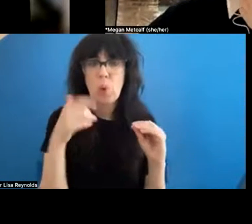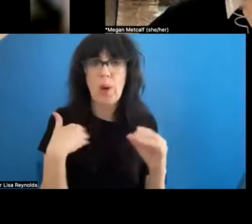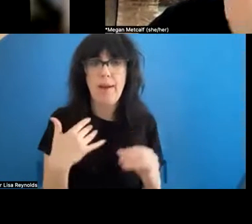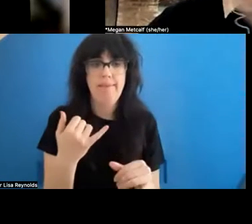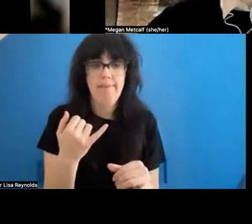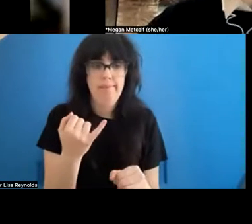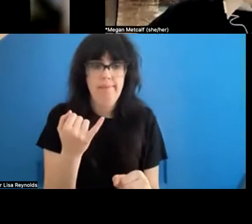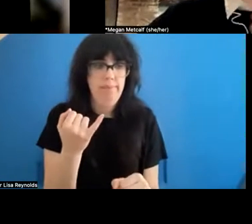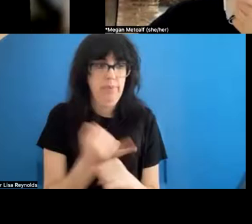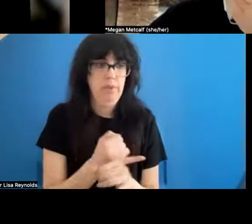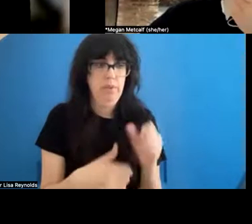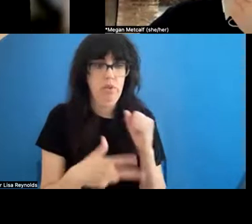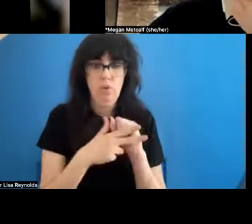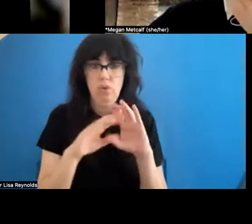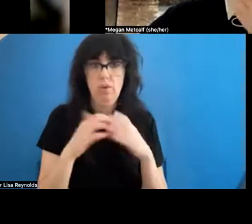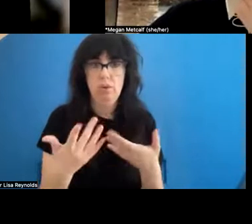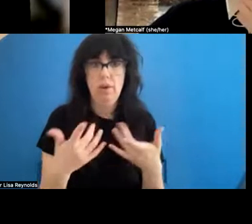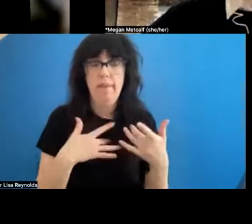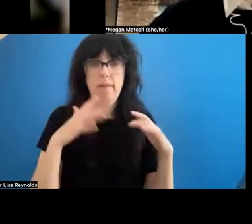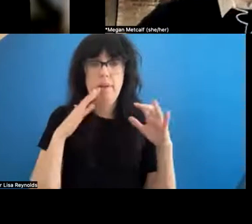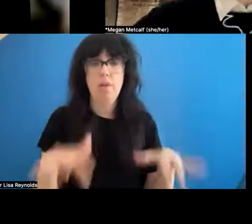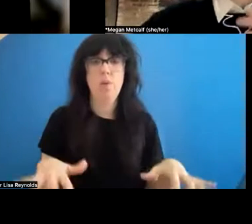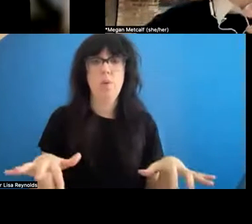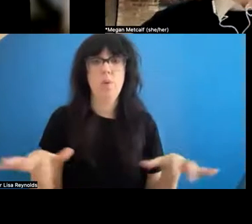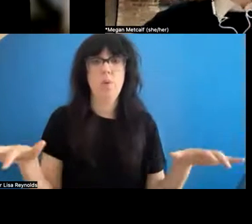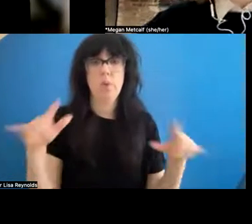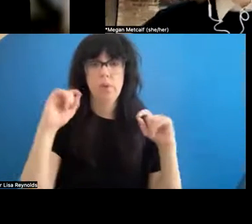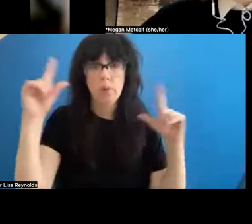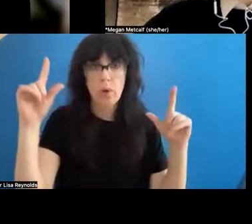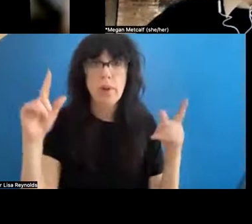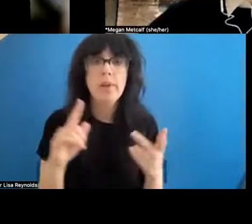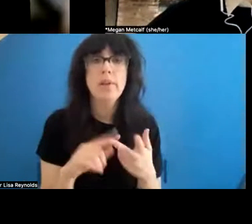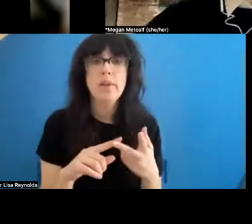was very, very surprising to me. Now